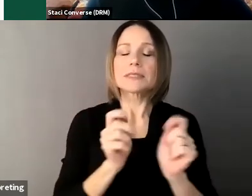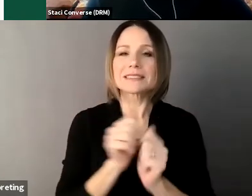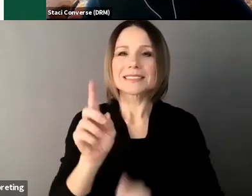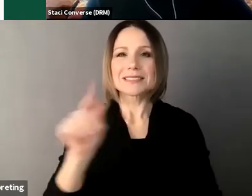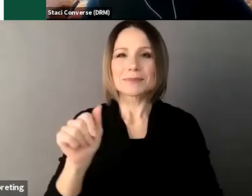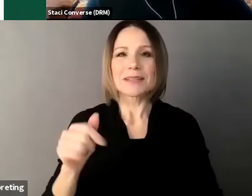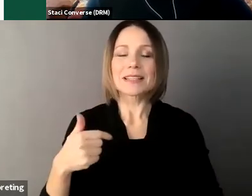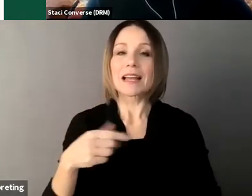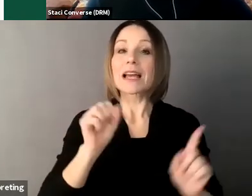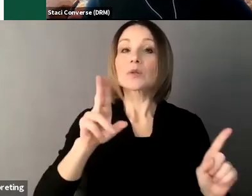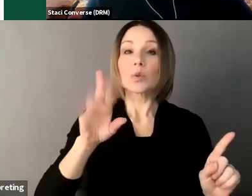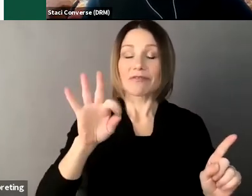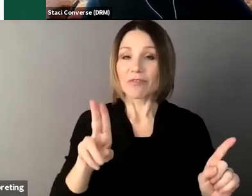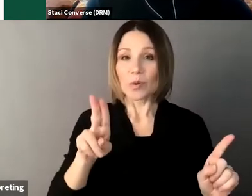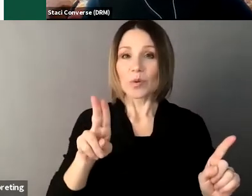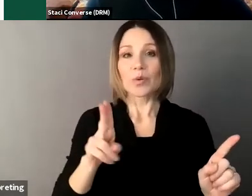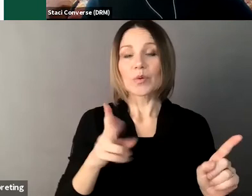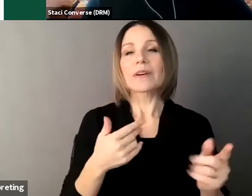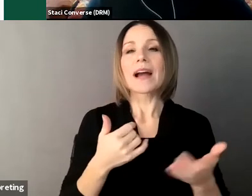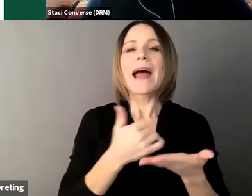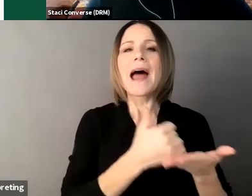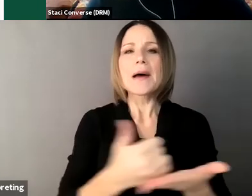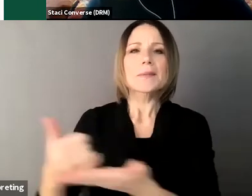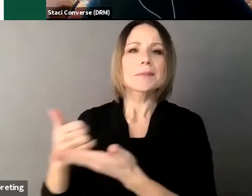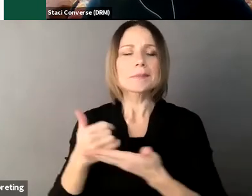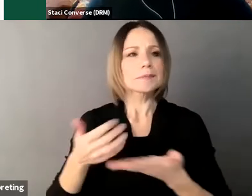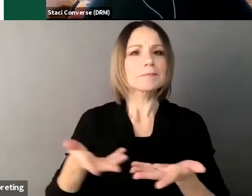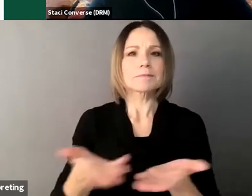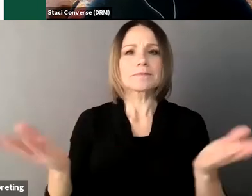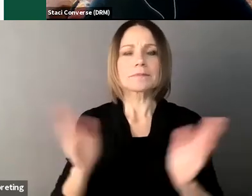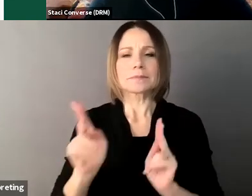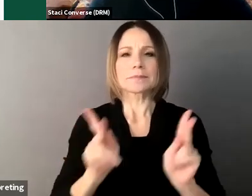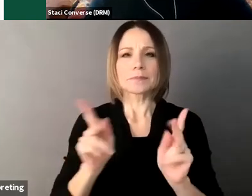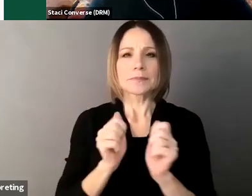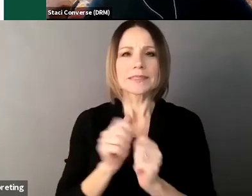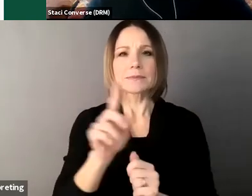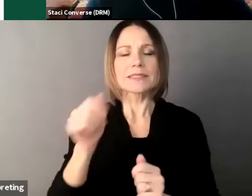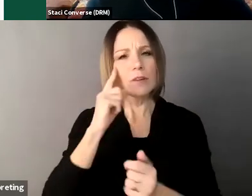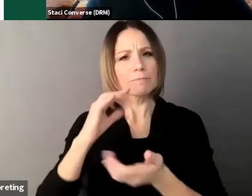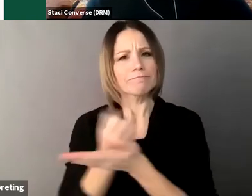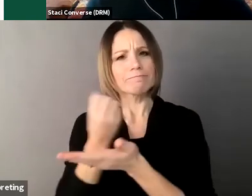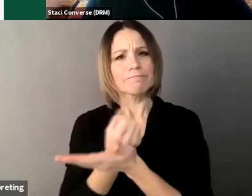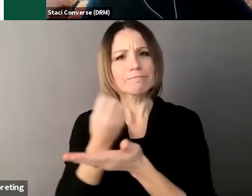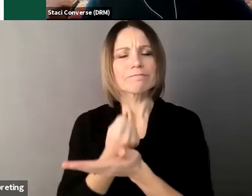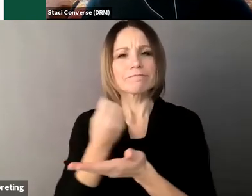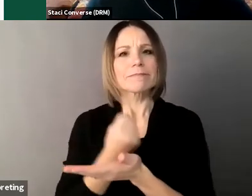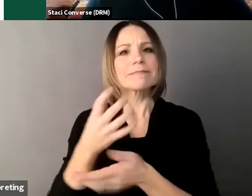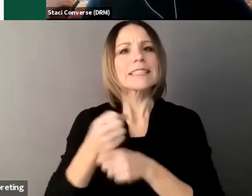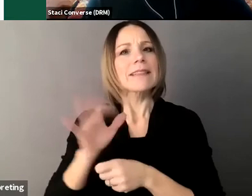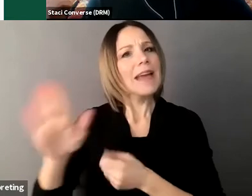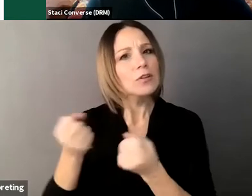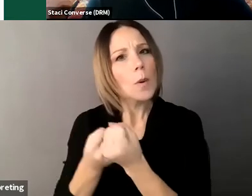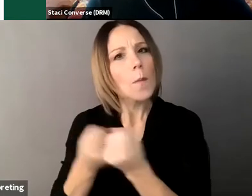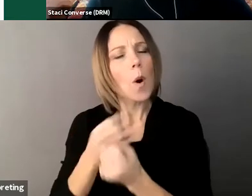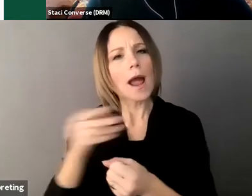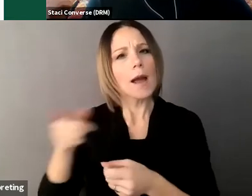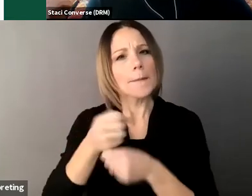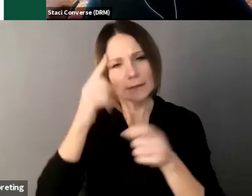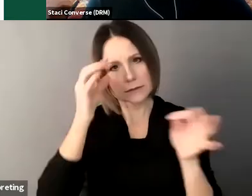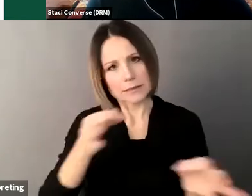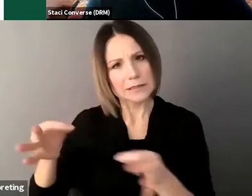their way of getting supports and choosing how they want to run their lives on their own way